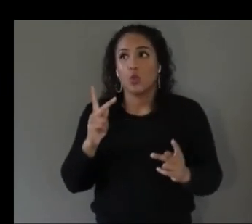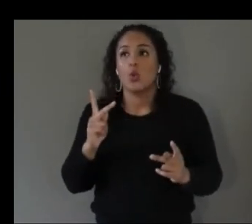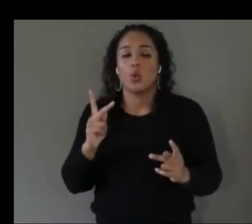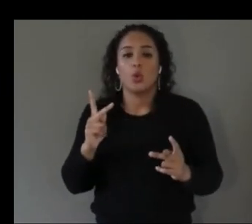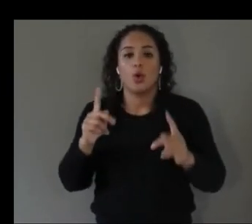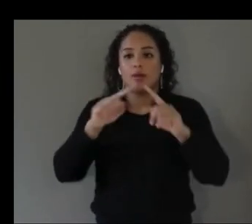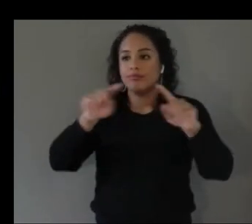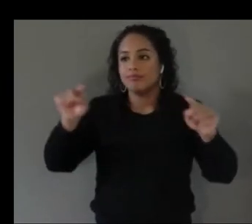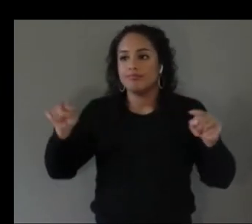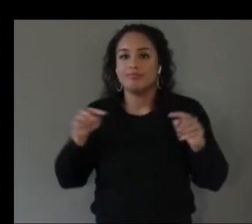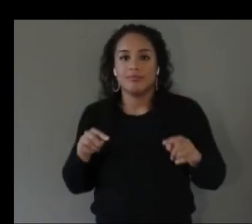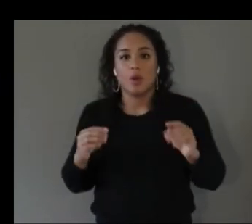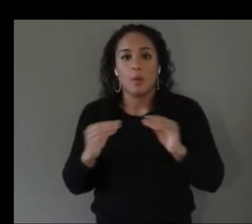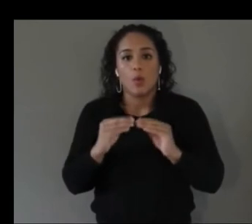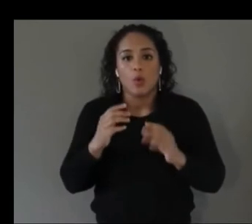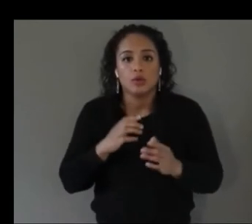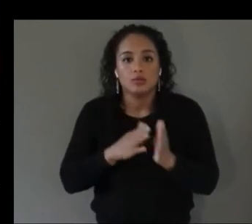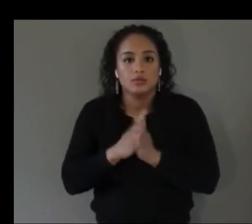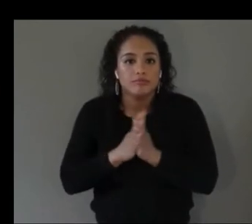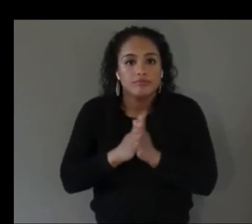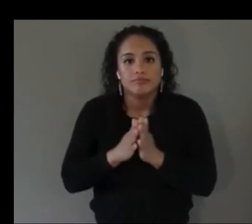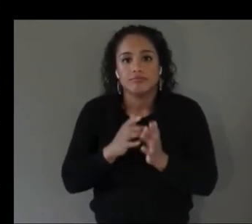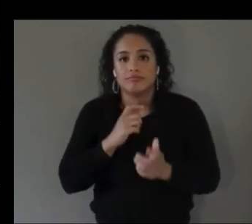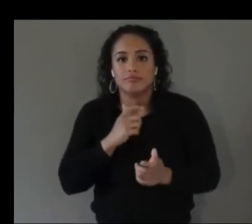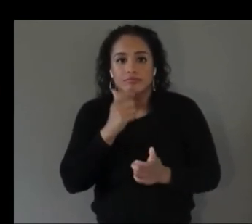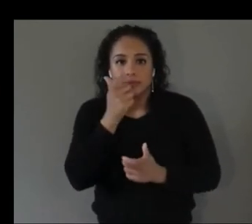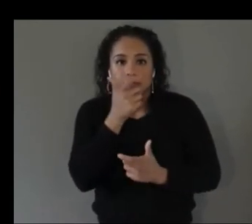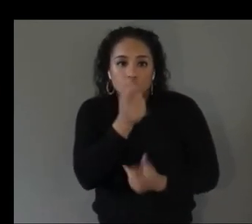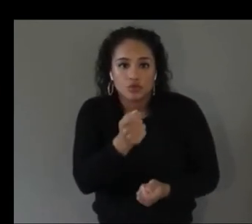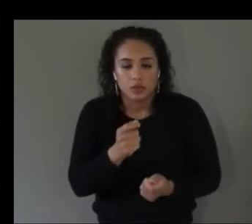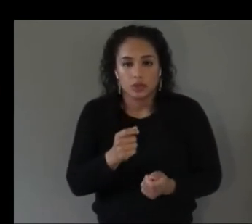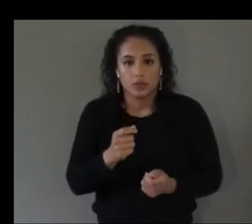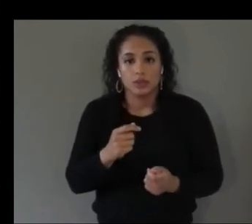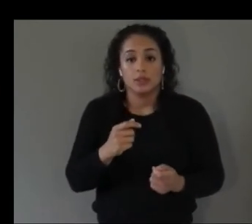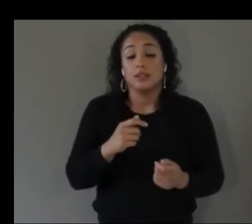could be the visual and physical attributes so some things could be the size of the furniture